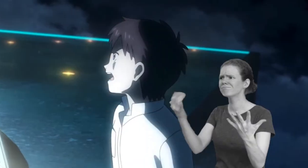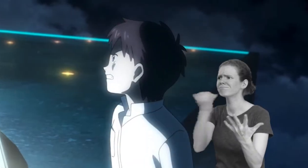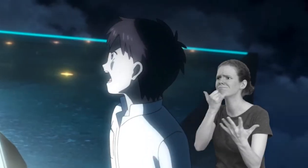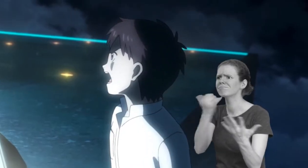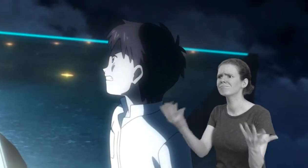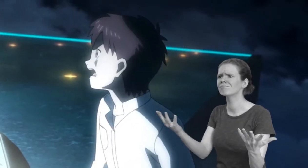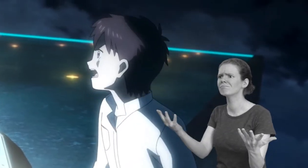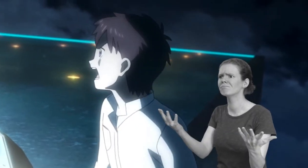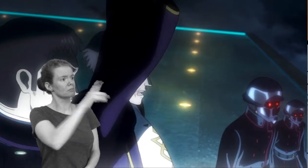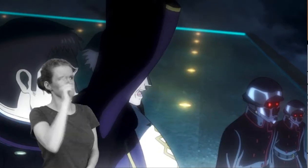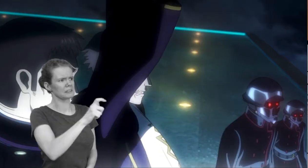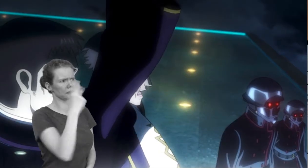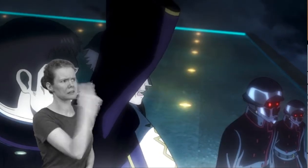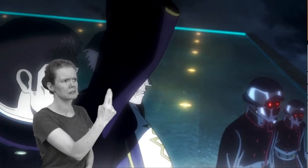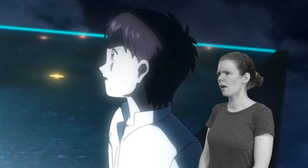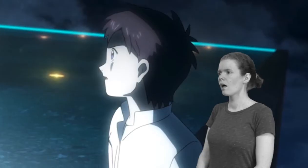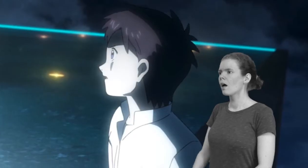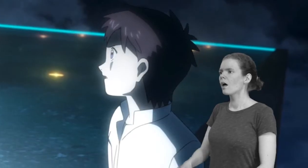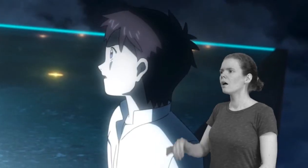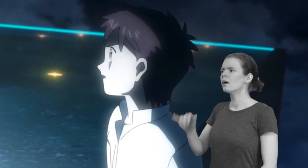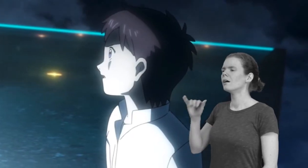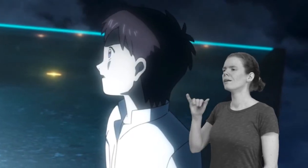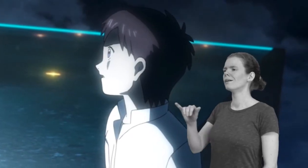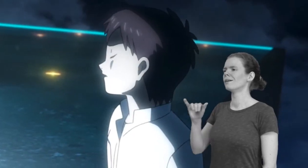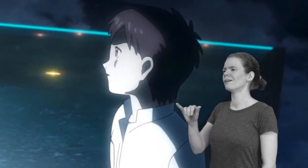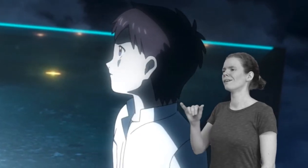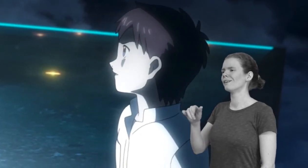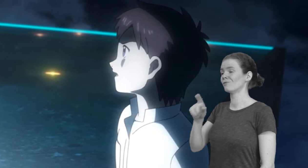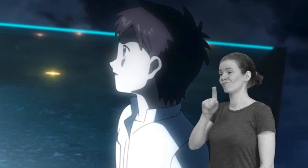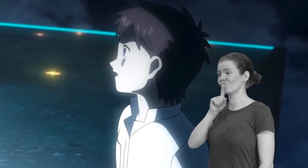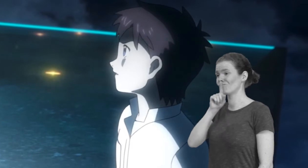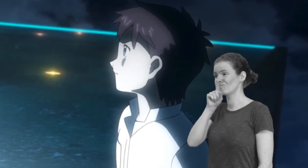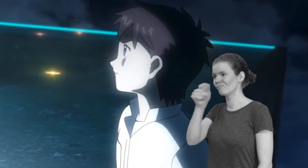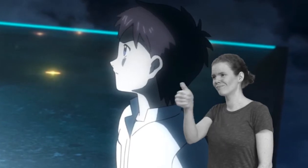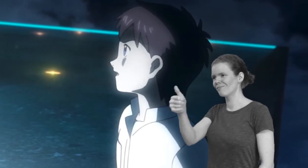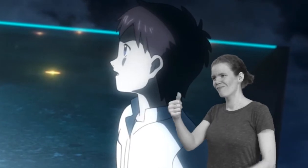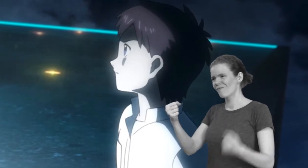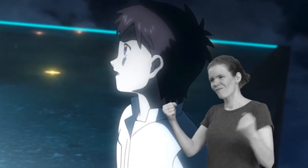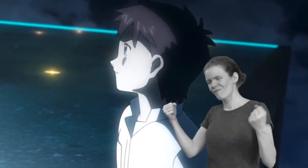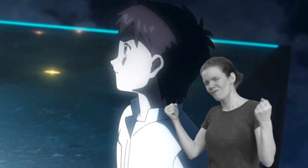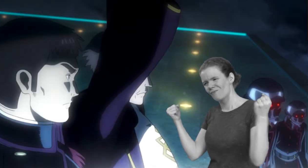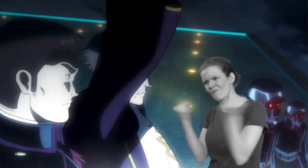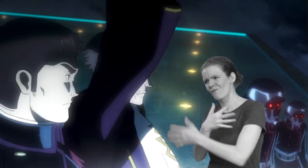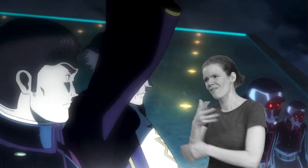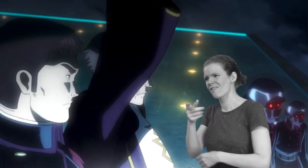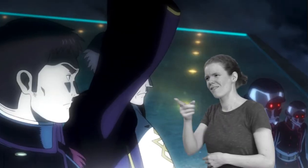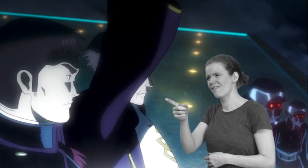What's wrong?! Some things are not meant to be seen! That's it. You're afraid.